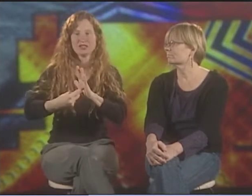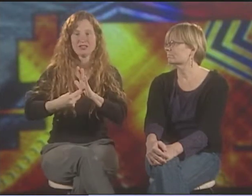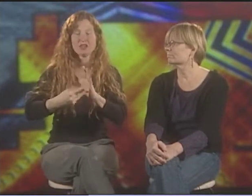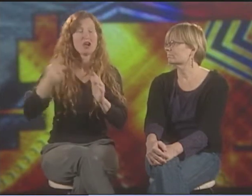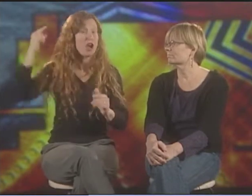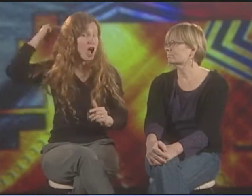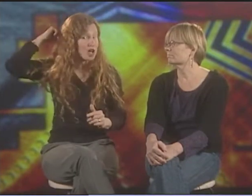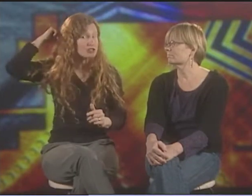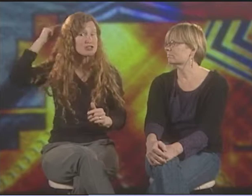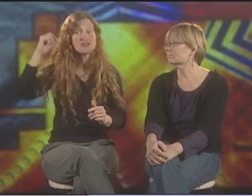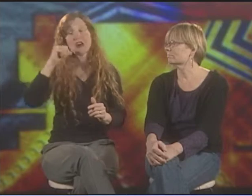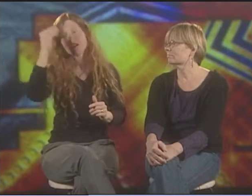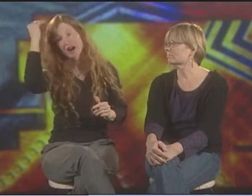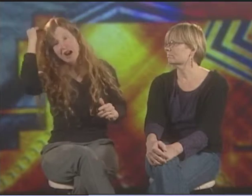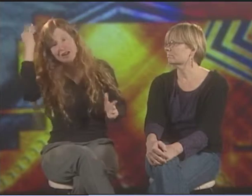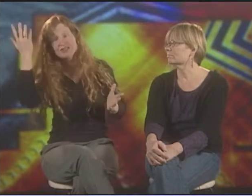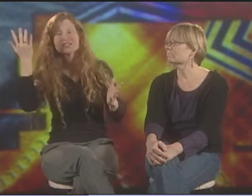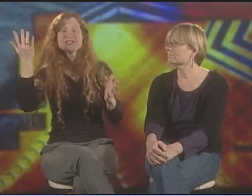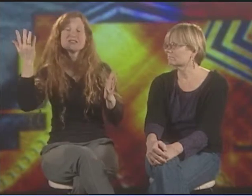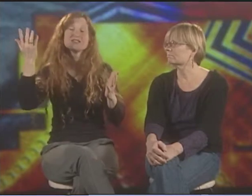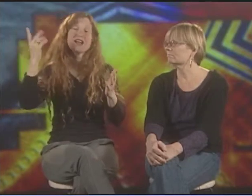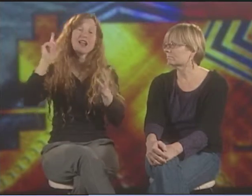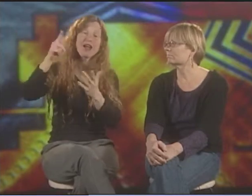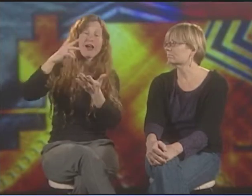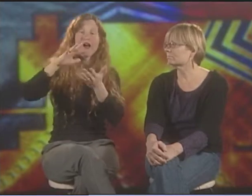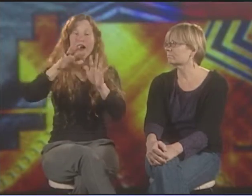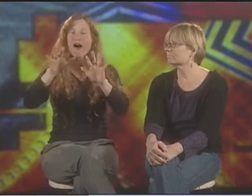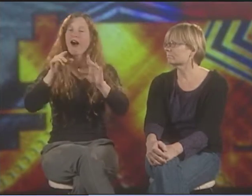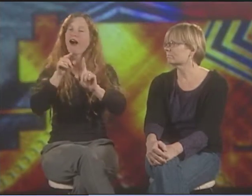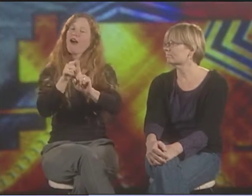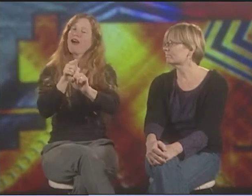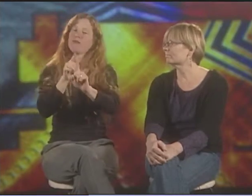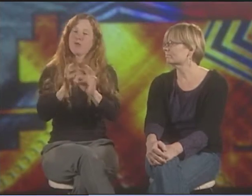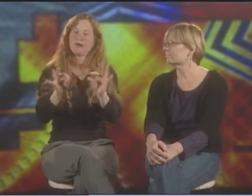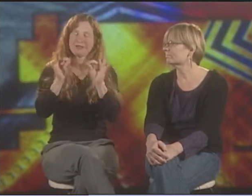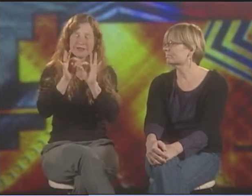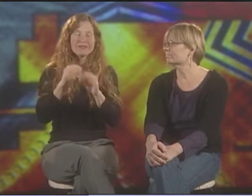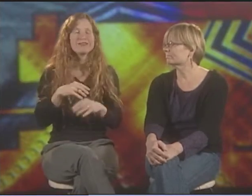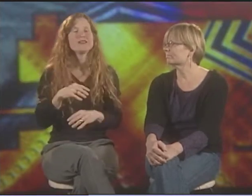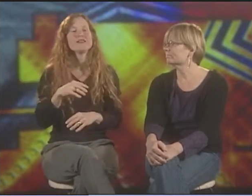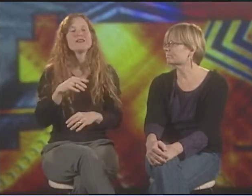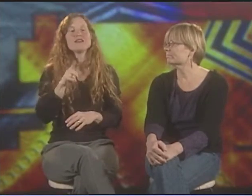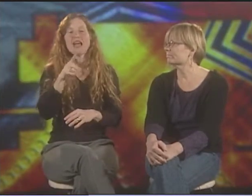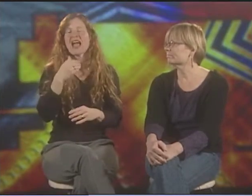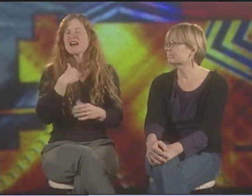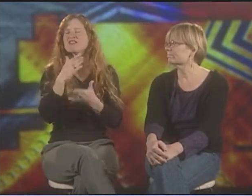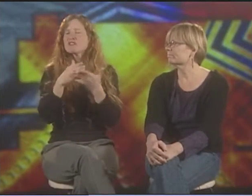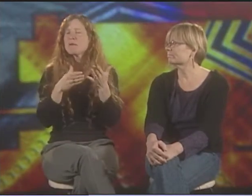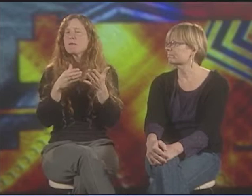AND SAID INTENTIONALITY IS IMPORTANT. IT COULD BE CONSCIOUS. IT COULD BE SUBCONSCIOUS. BUT THAT'S ONE IMPORTANT ELEMENT.